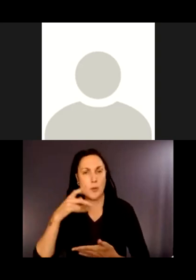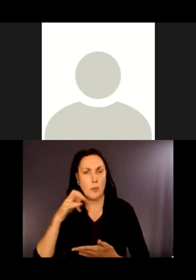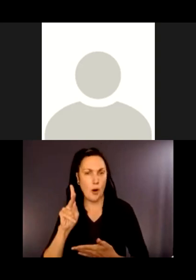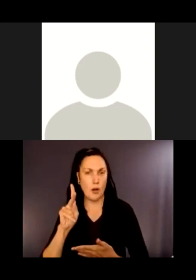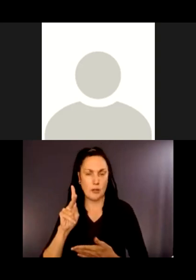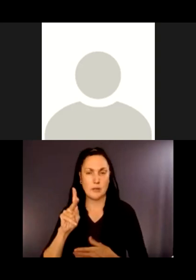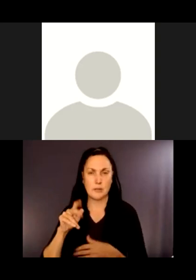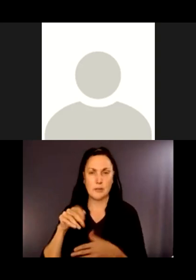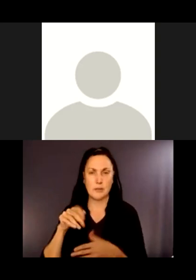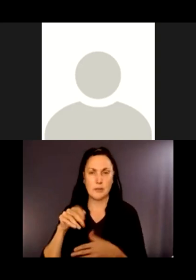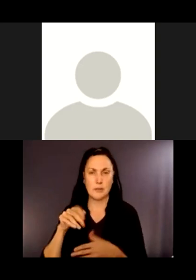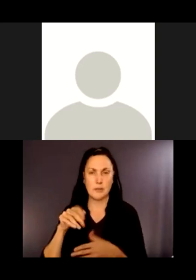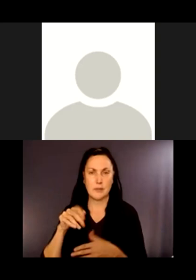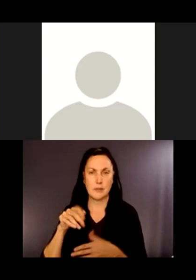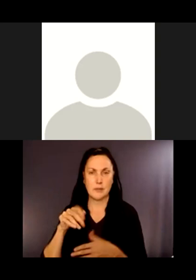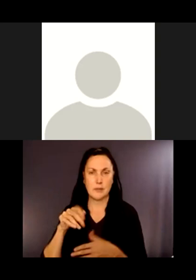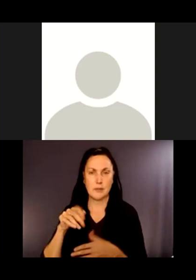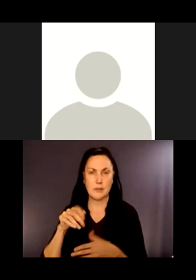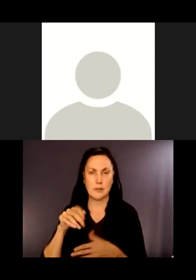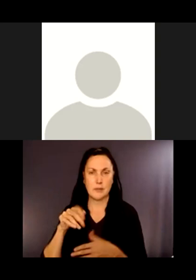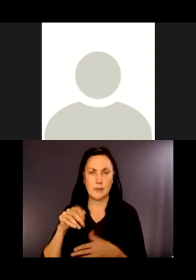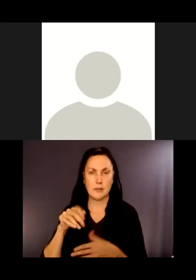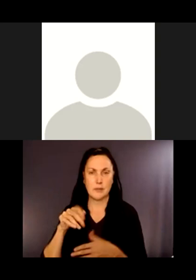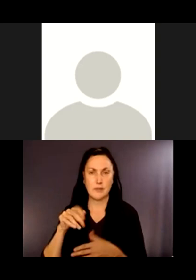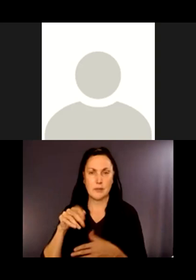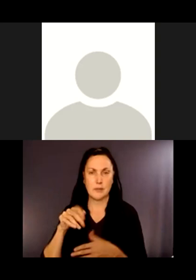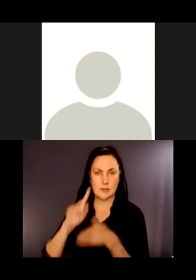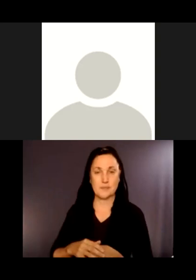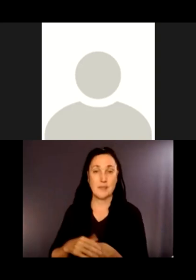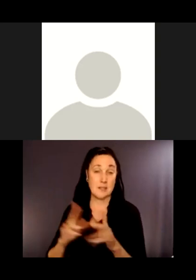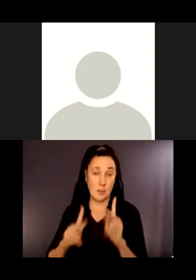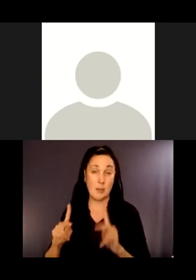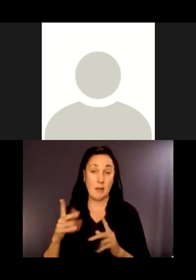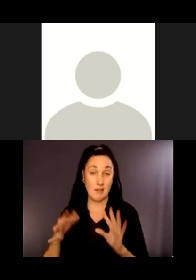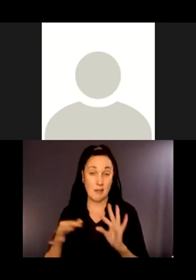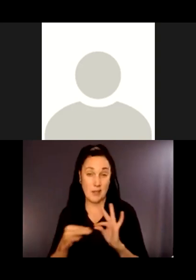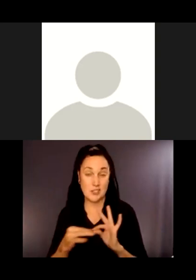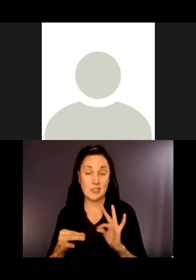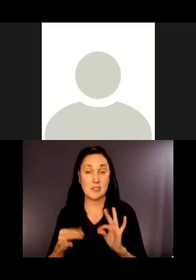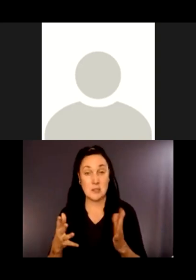We've had the comment that actually, you know, it's being maintained better for winter access.